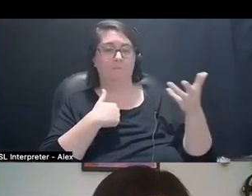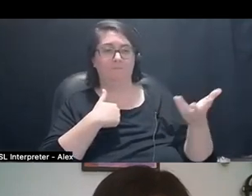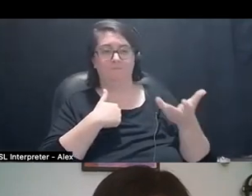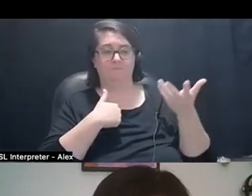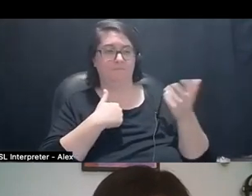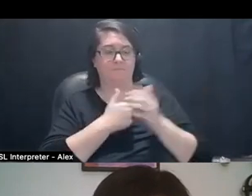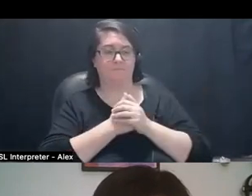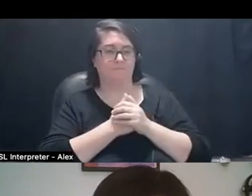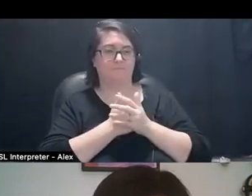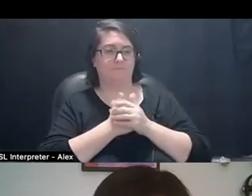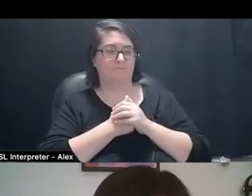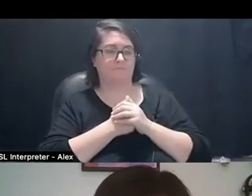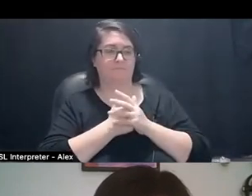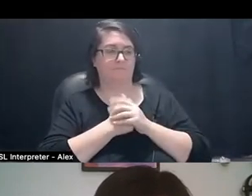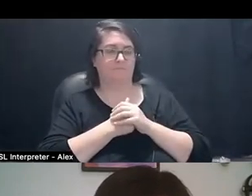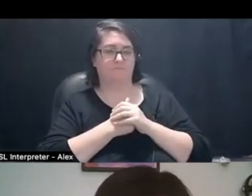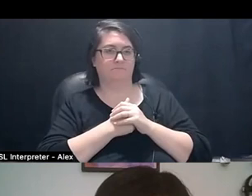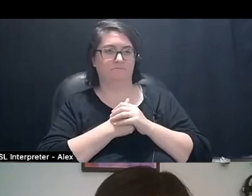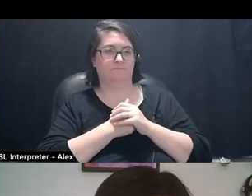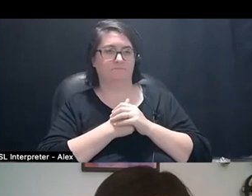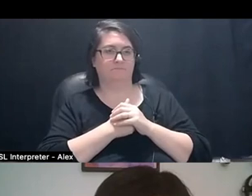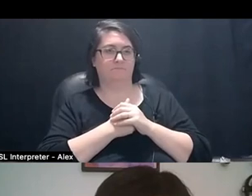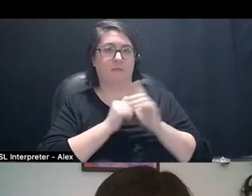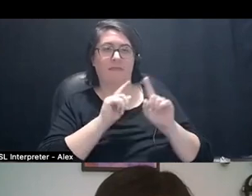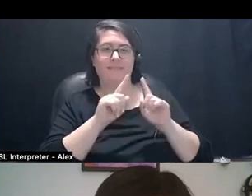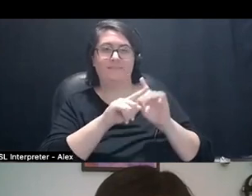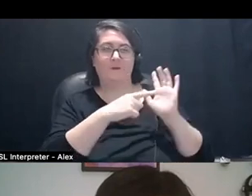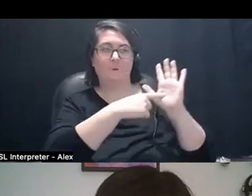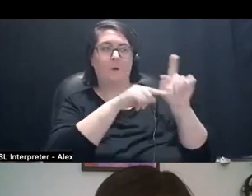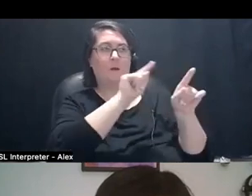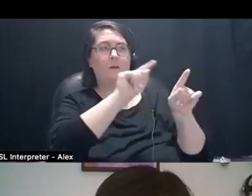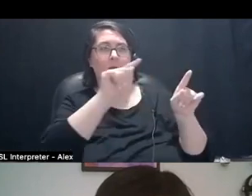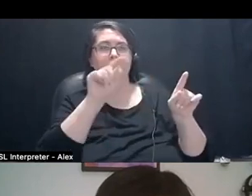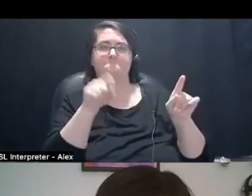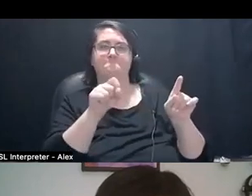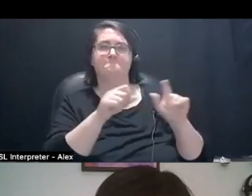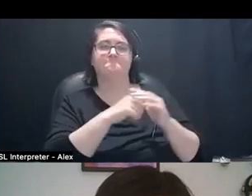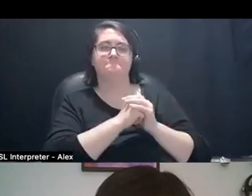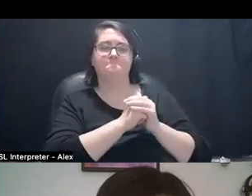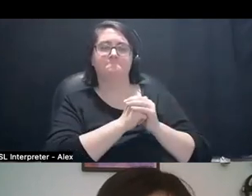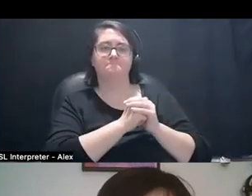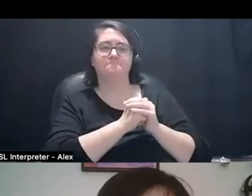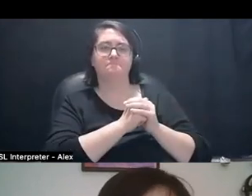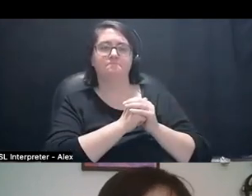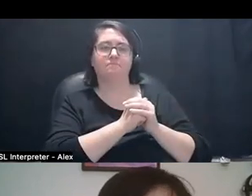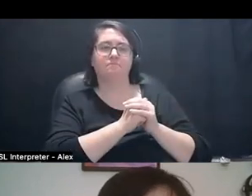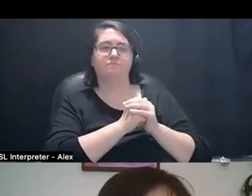it's the pieces, it speaks to many things, but it does speak to like, lineage, right?